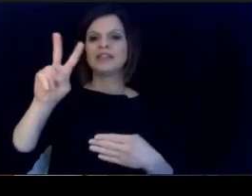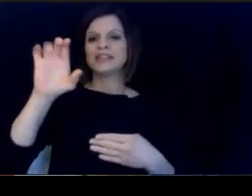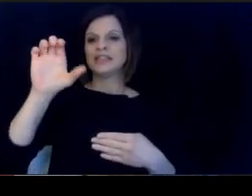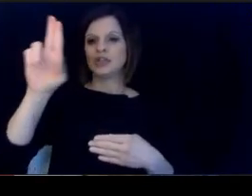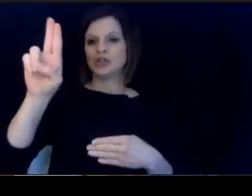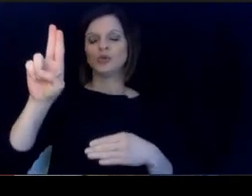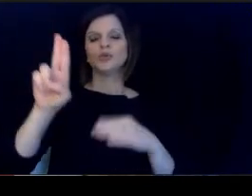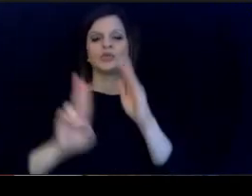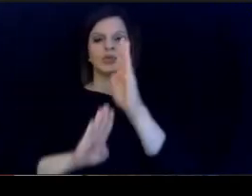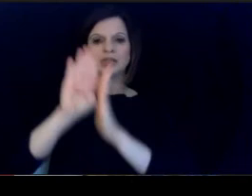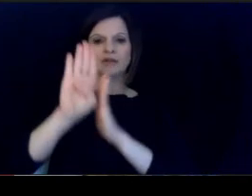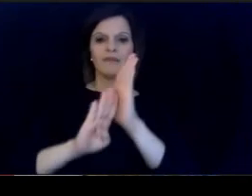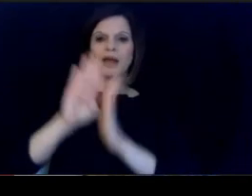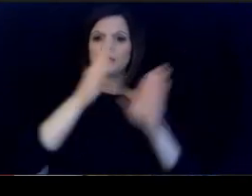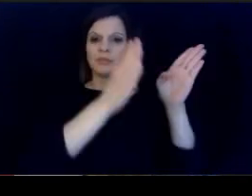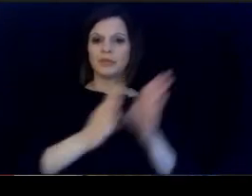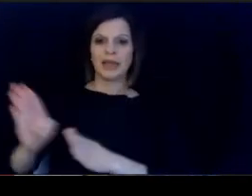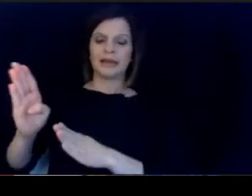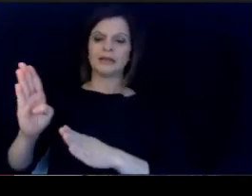our overall plans to have this success.